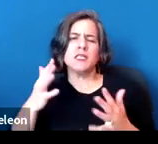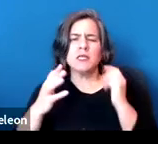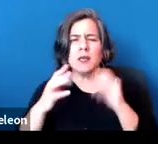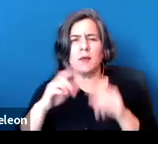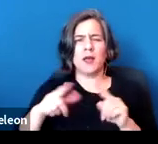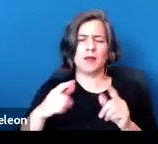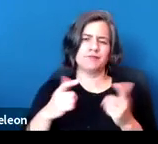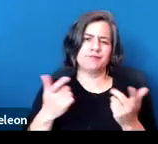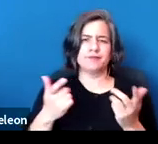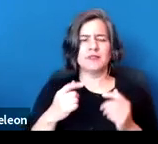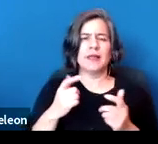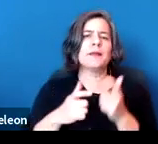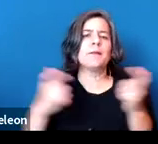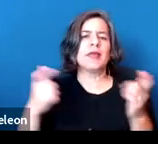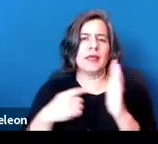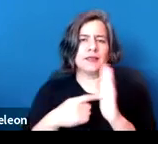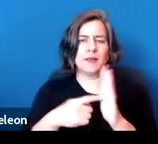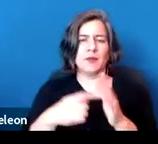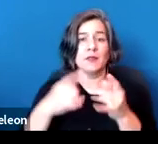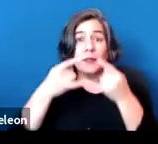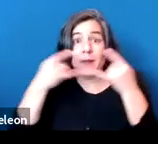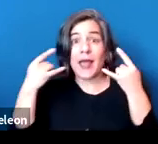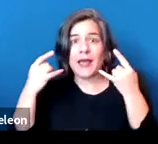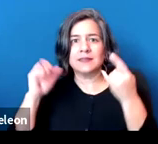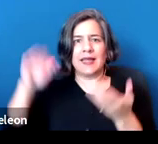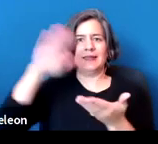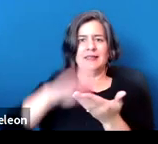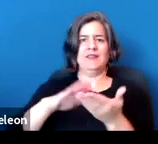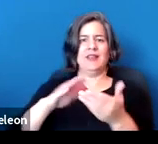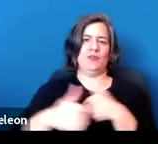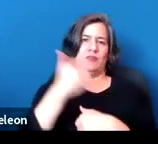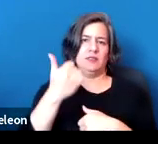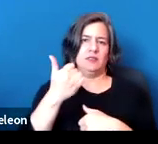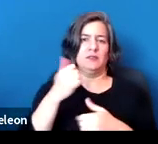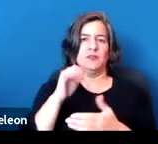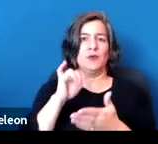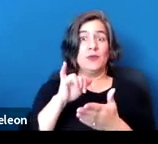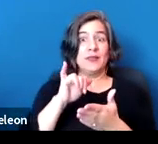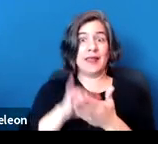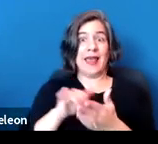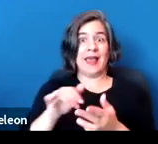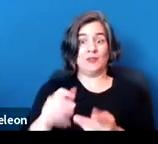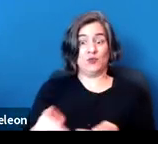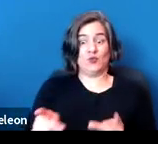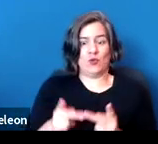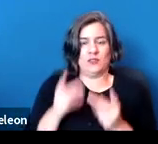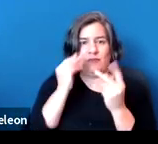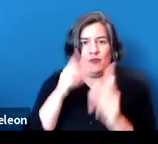of course, being the masks, that there are things that can alleviate the risk. So that source of information is going to be available.